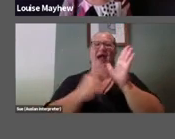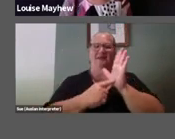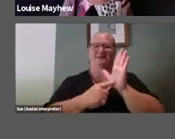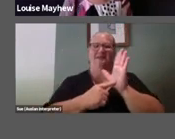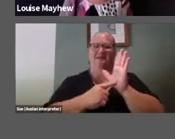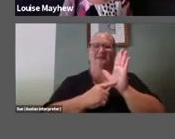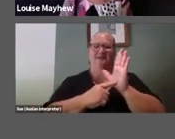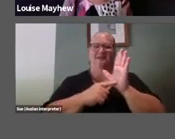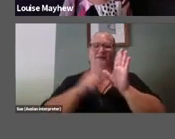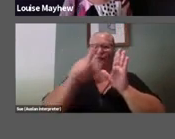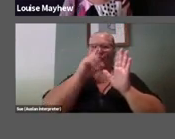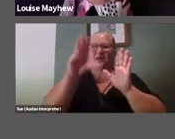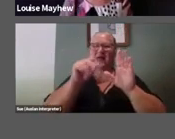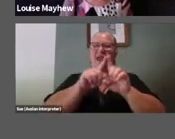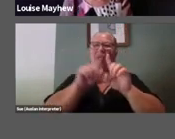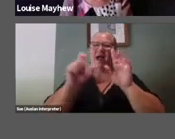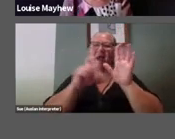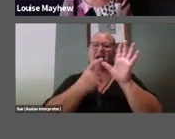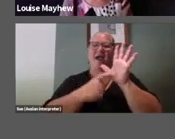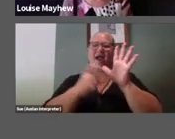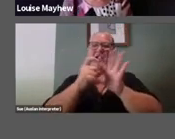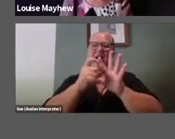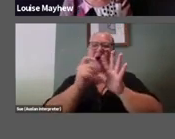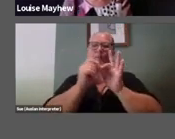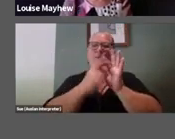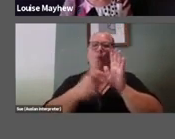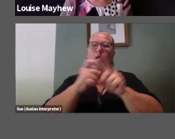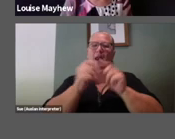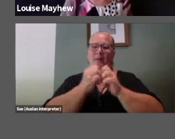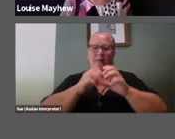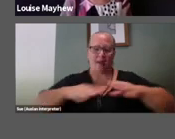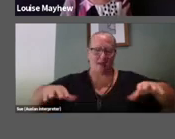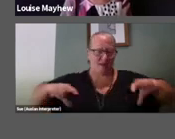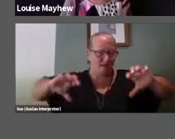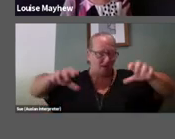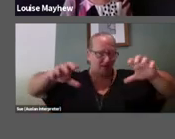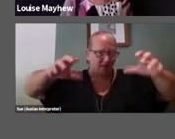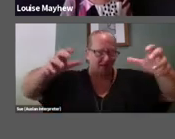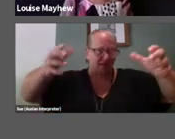a piece of cardboard wrap it around your head so it fits snugly over your ears